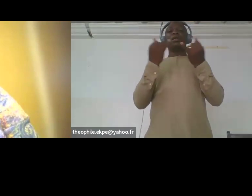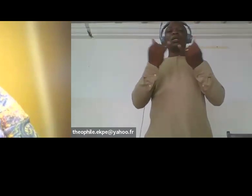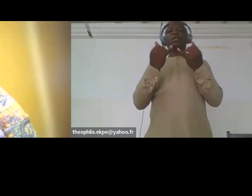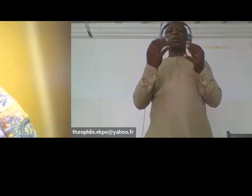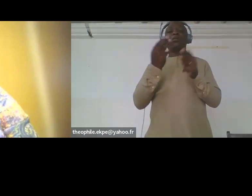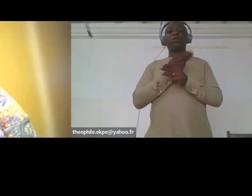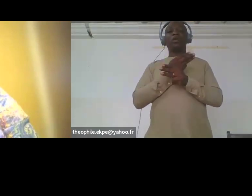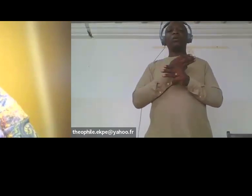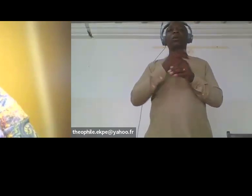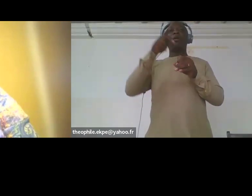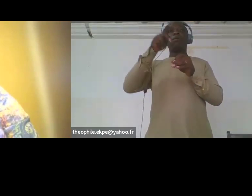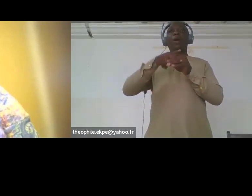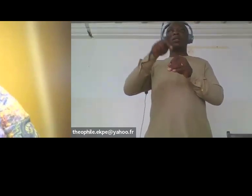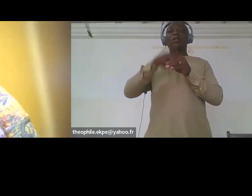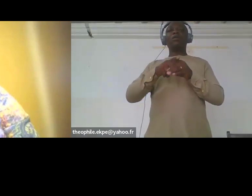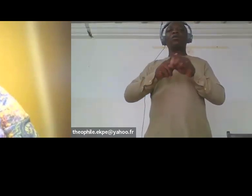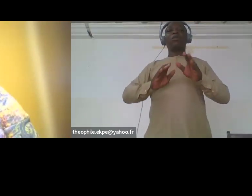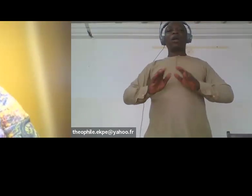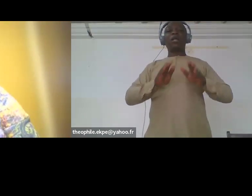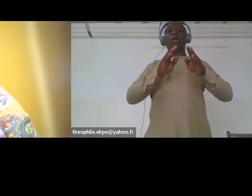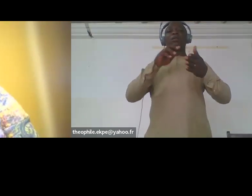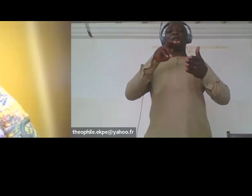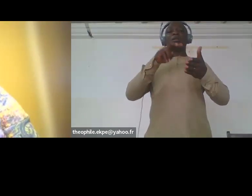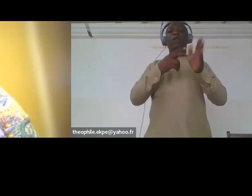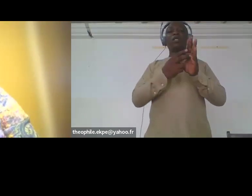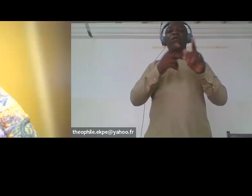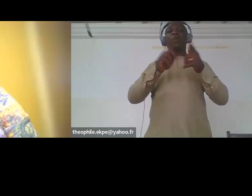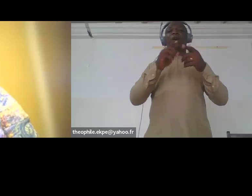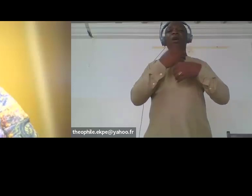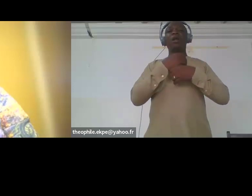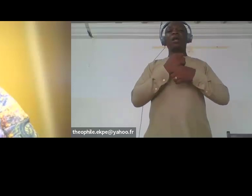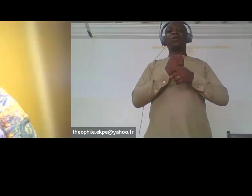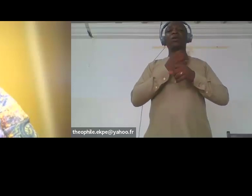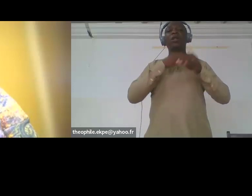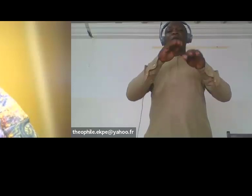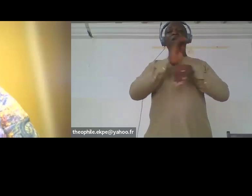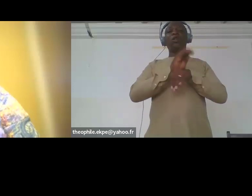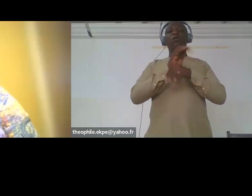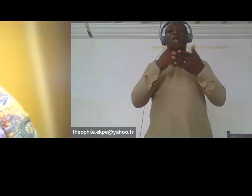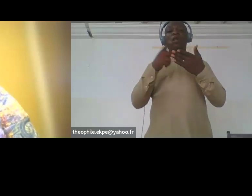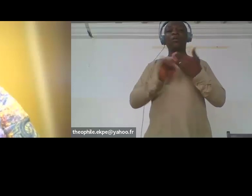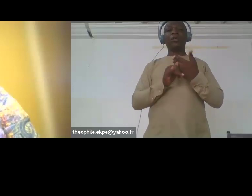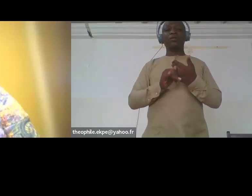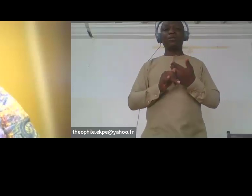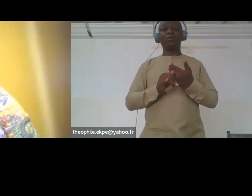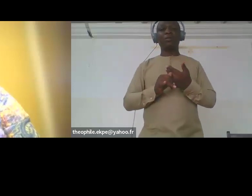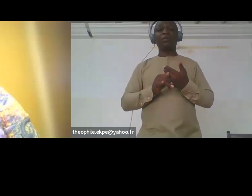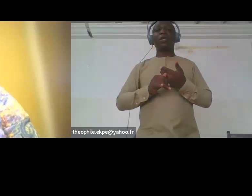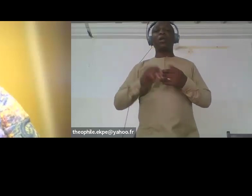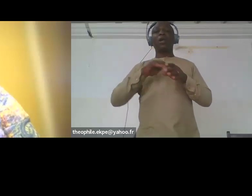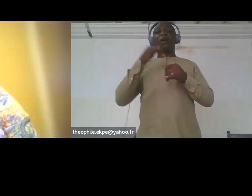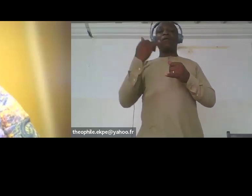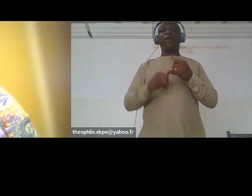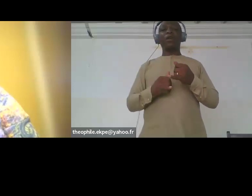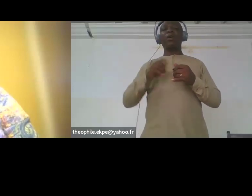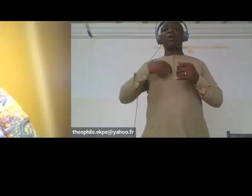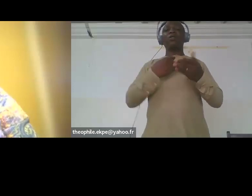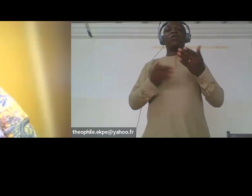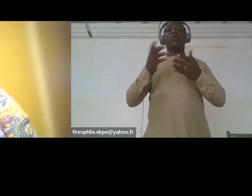project designs and implementation. Lastly I want to recommend strongly to